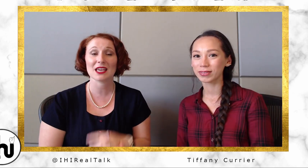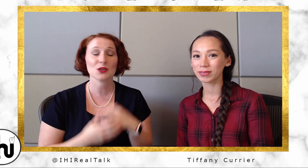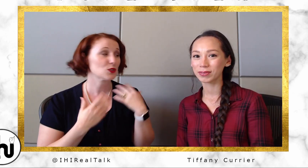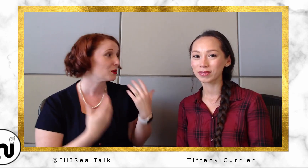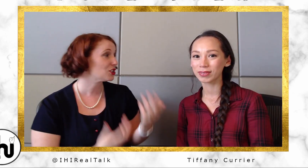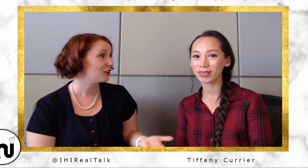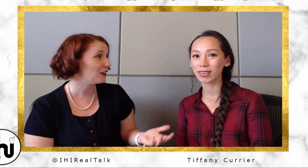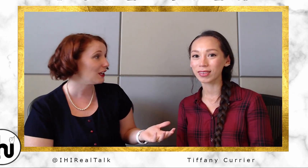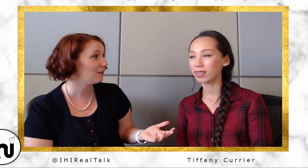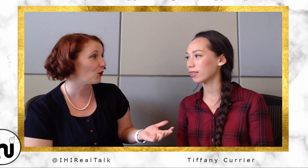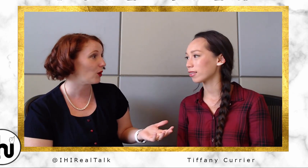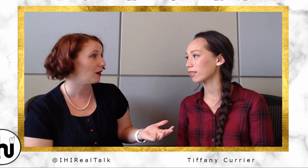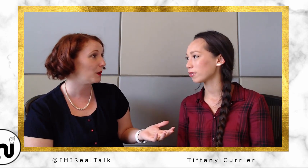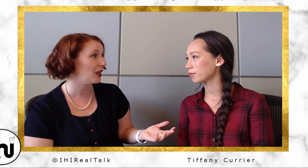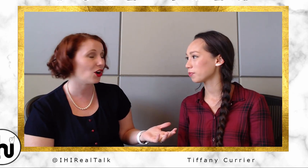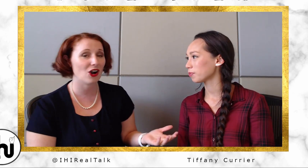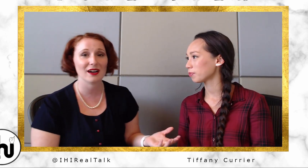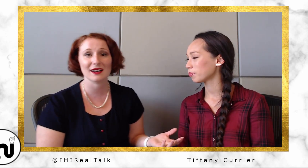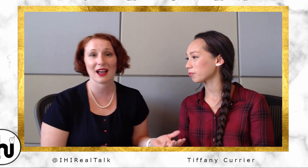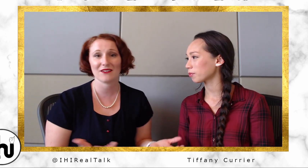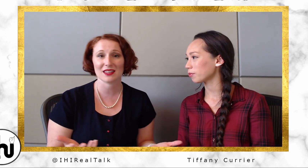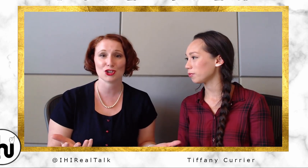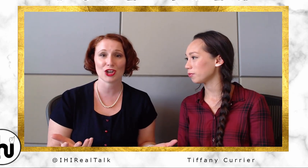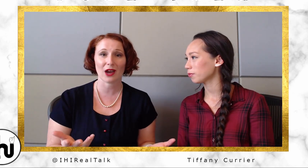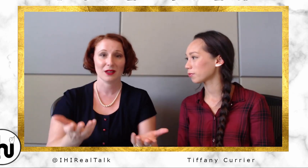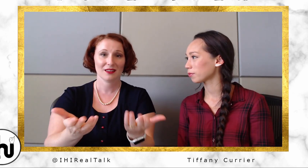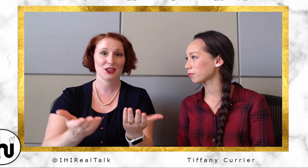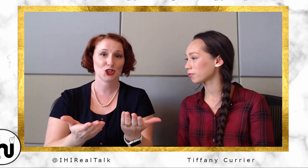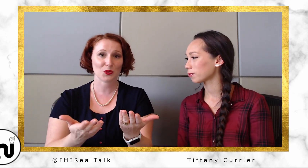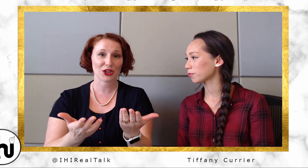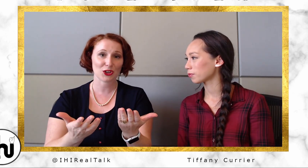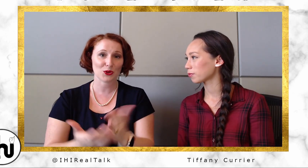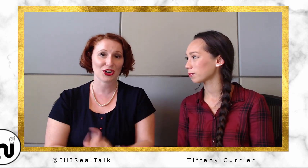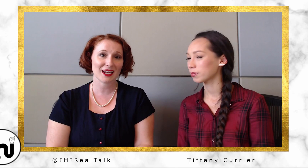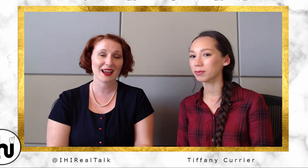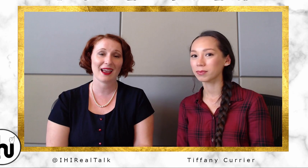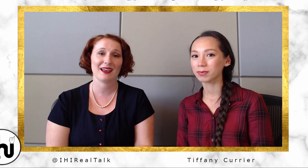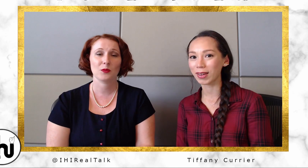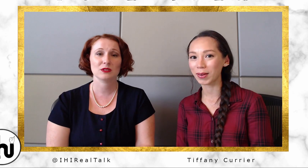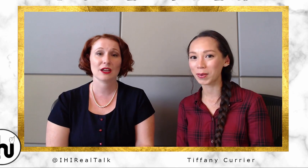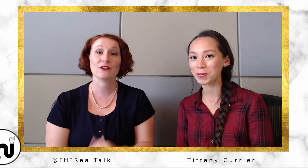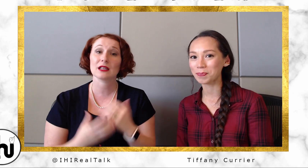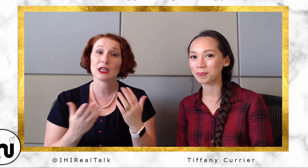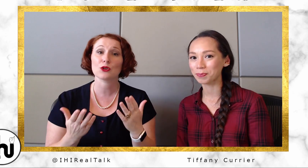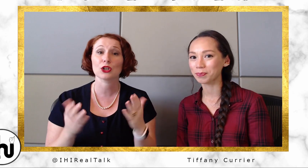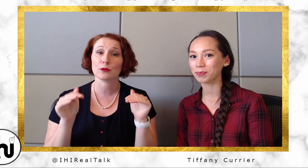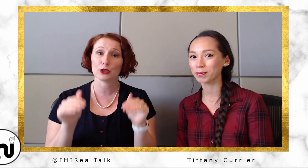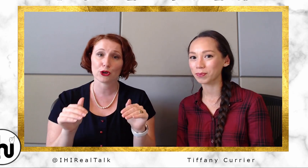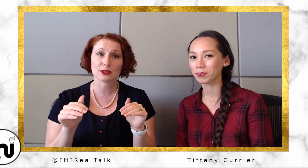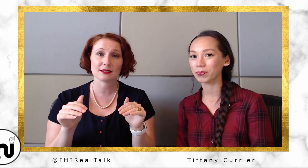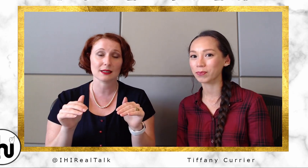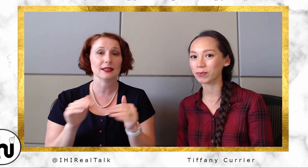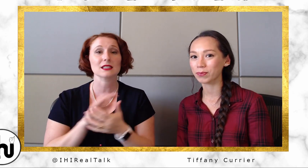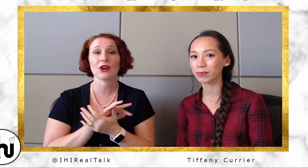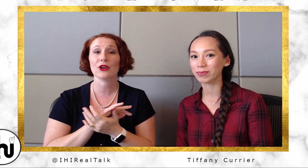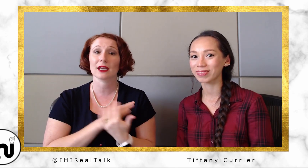Thank you so much, Tiffany, for being on and having this chat with the interpreting community. And definitely you can look below to see the links of how to connect